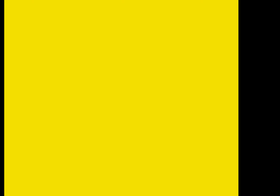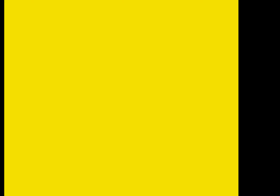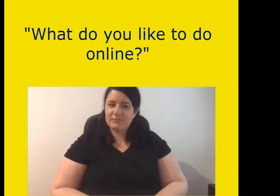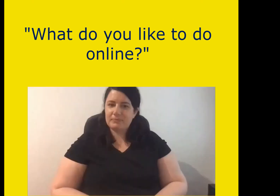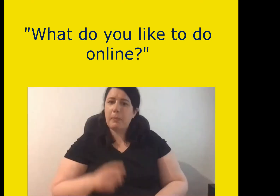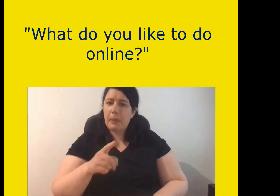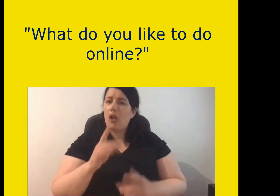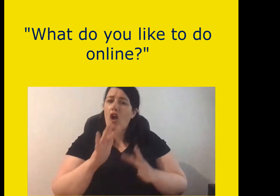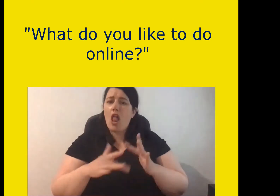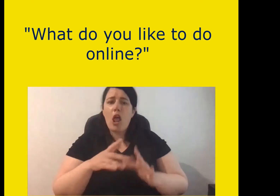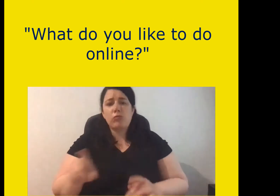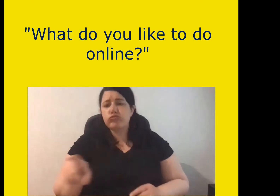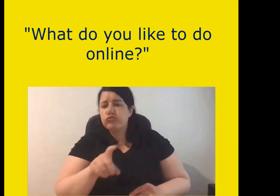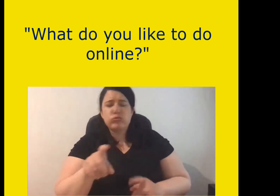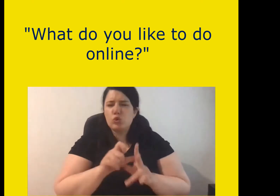What do you like to do online